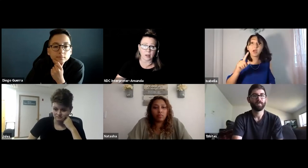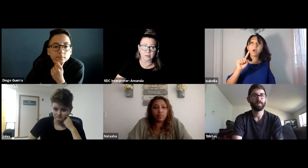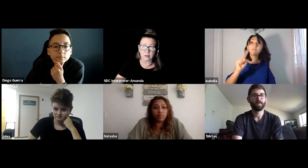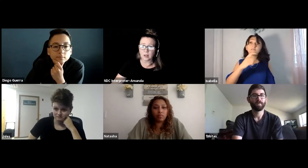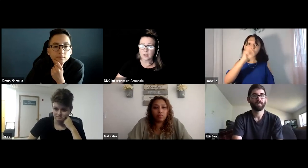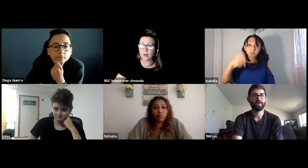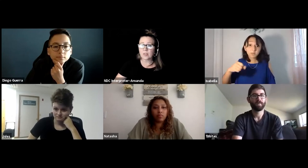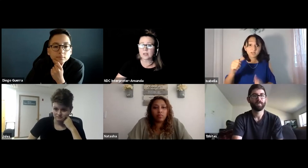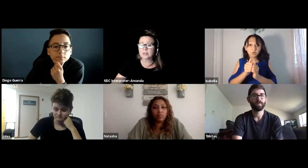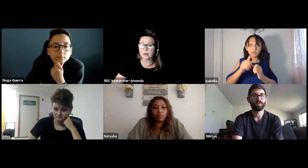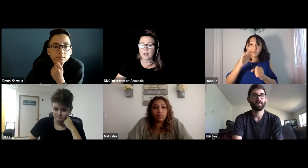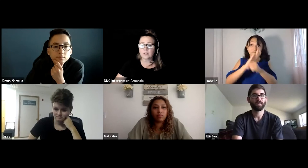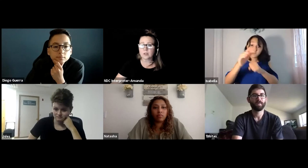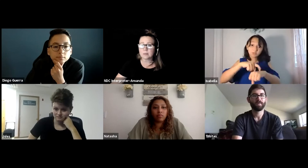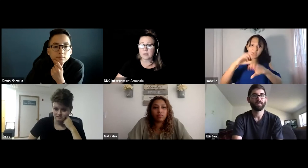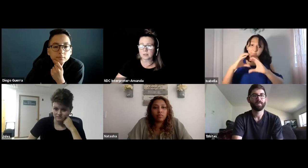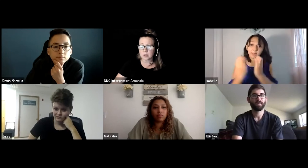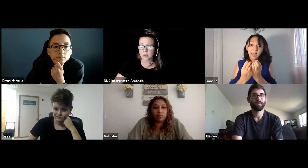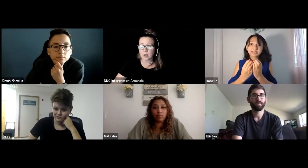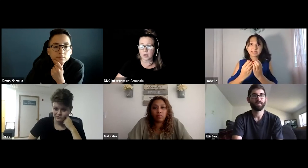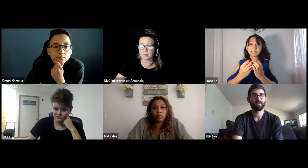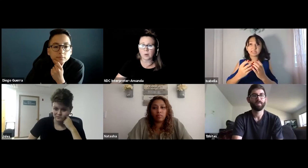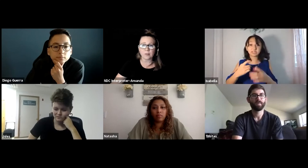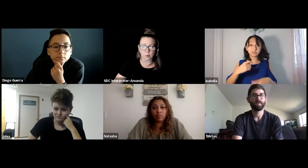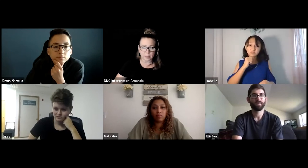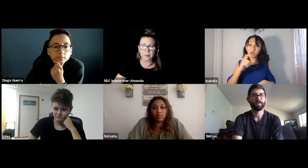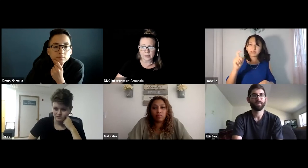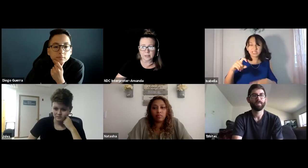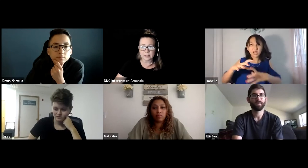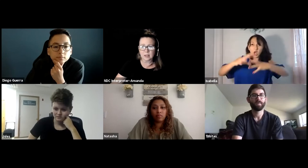I think it's it started out the first semester I had full-time classes and